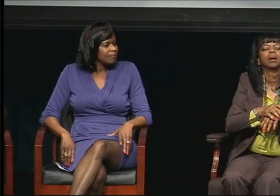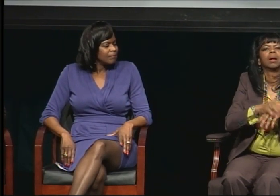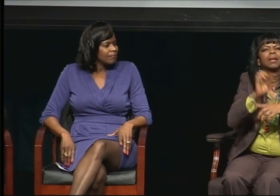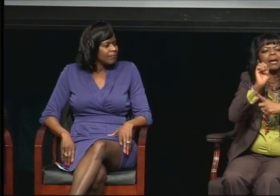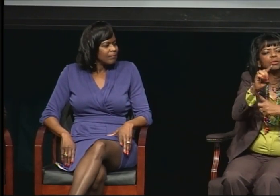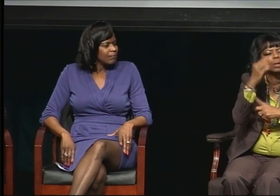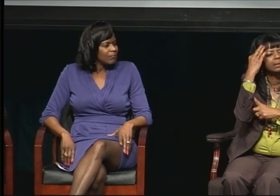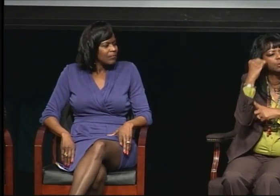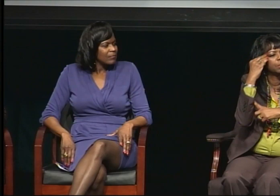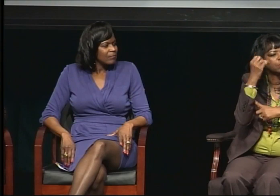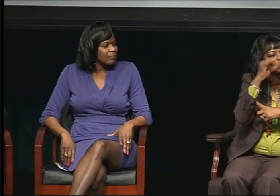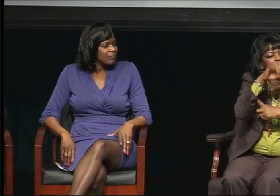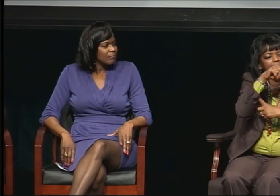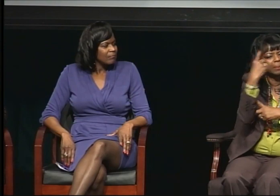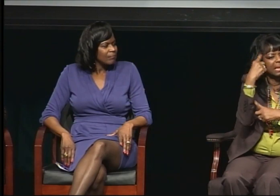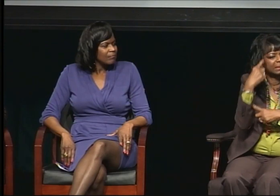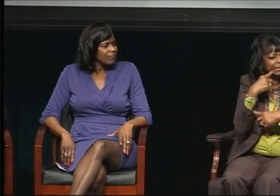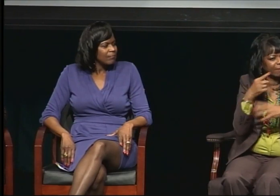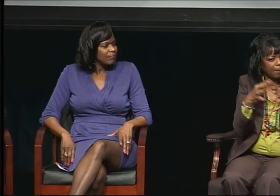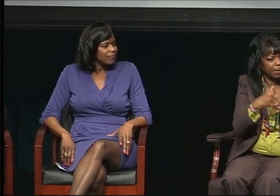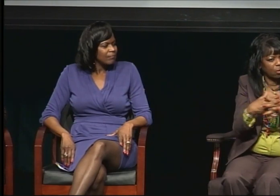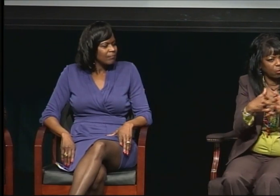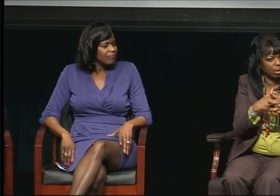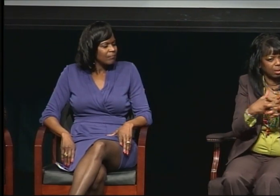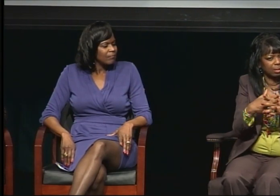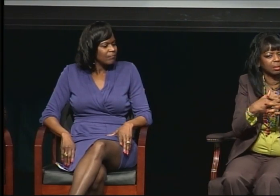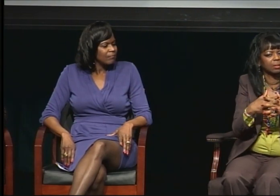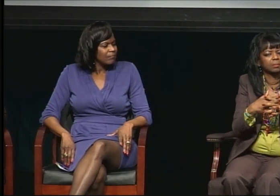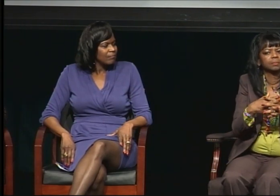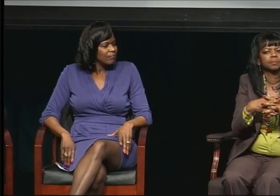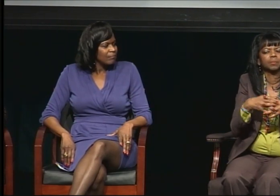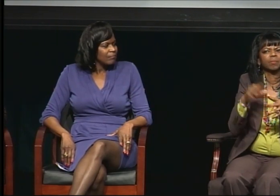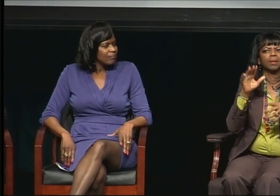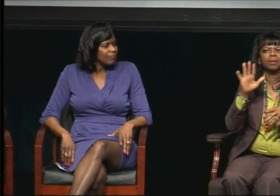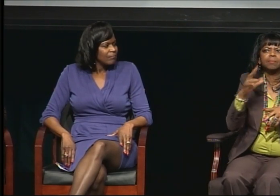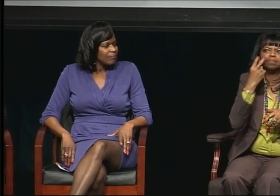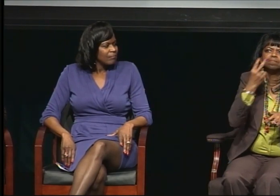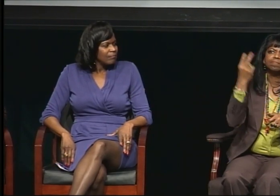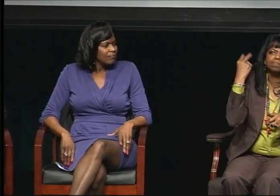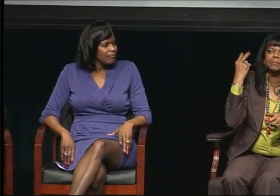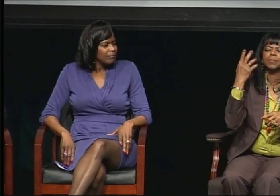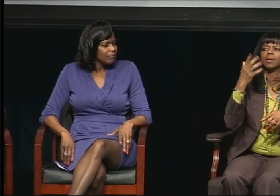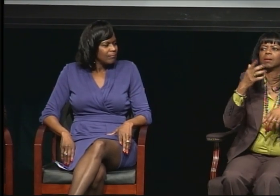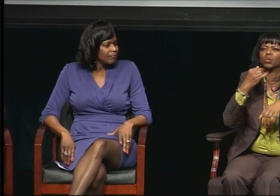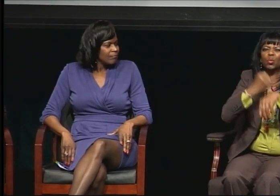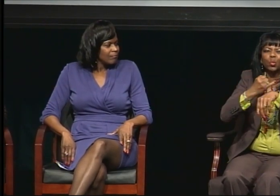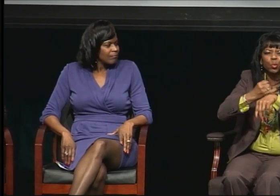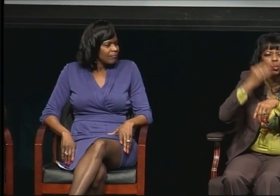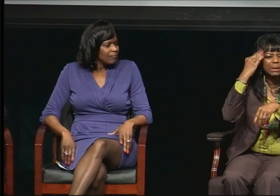the residential school experience, their exposure to sign language. And I was explaining to Dr. Marshall all about it.